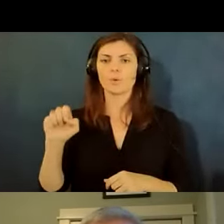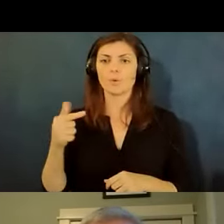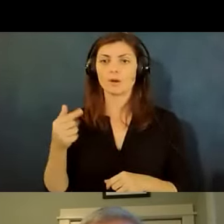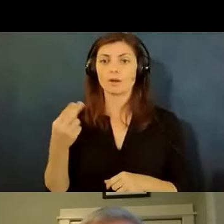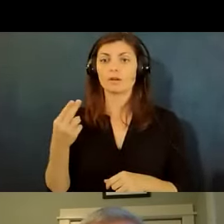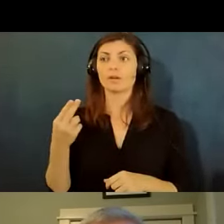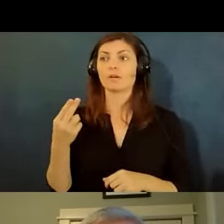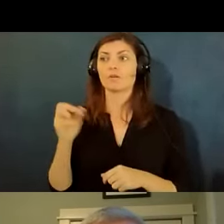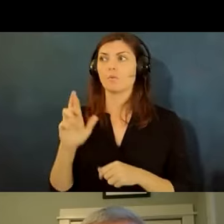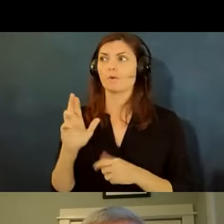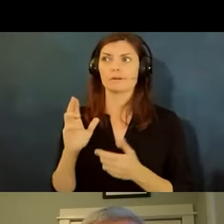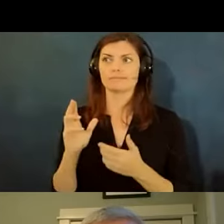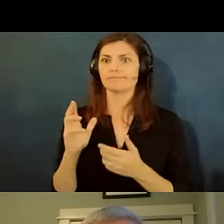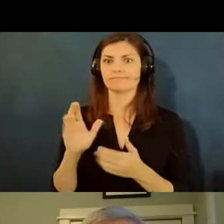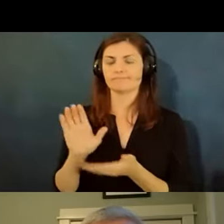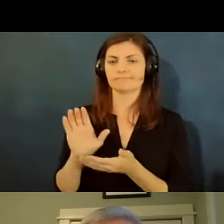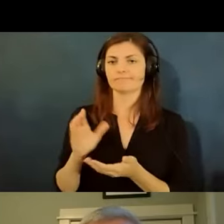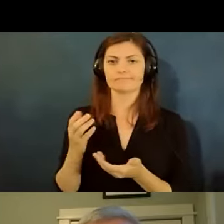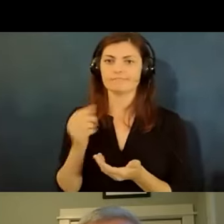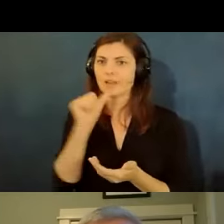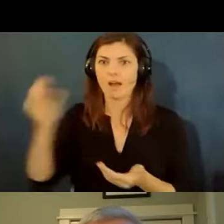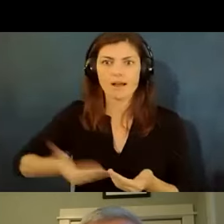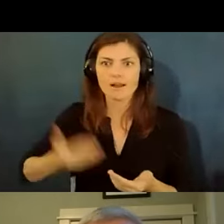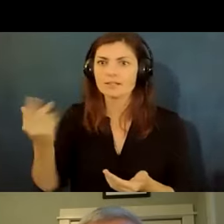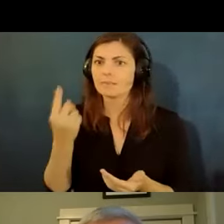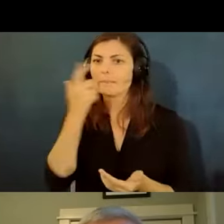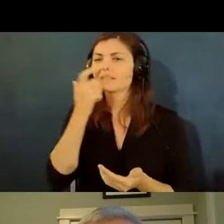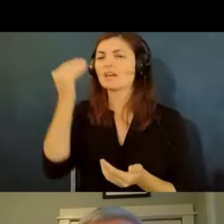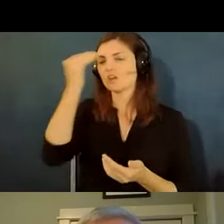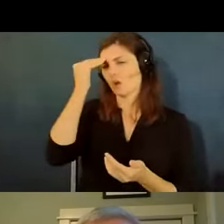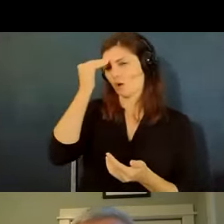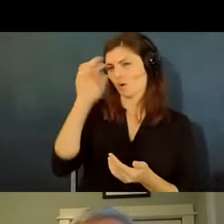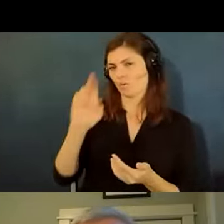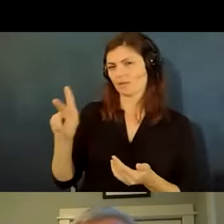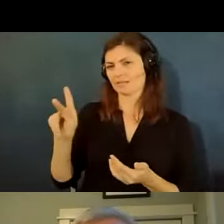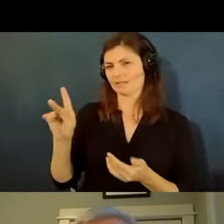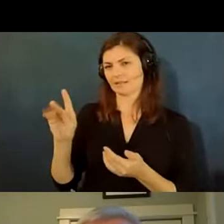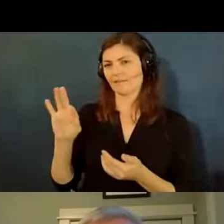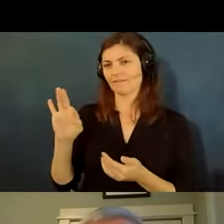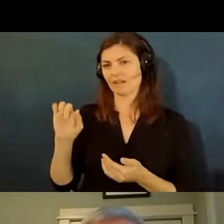a risk factor so are the employers going to start saying everybody who's age 65 or over